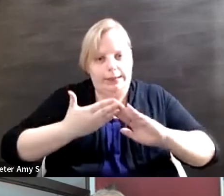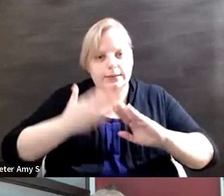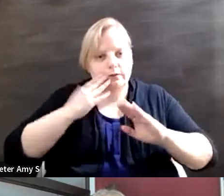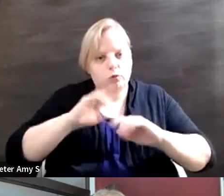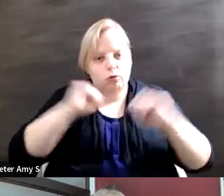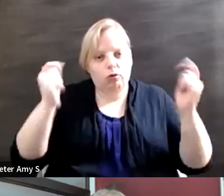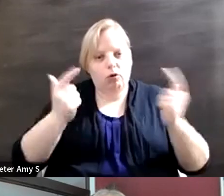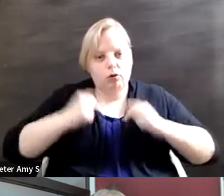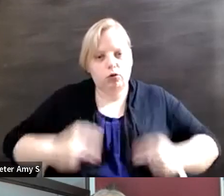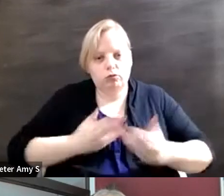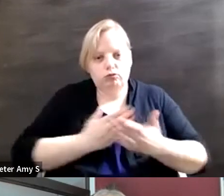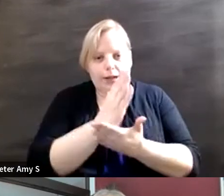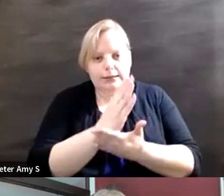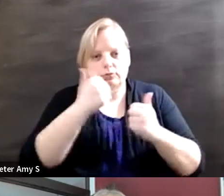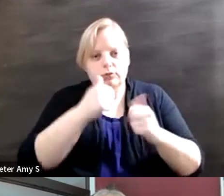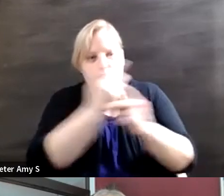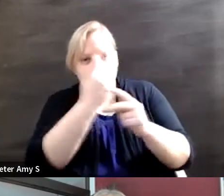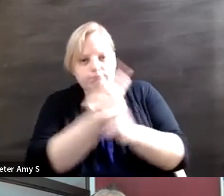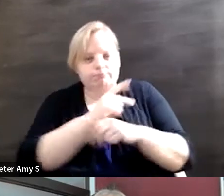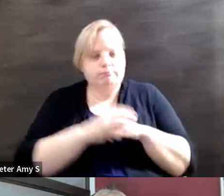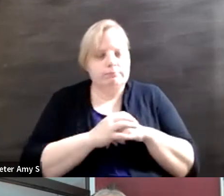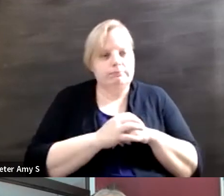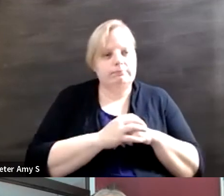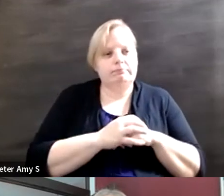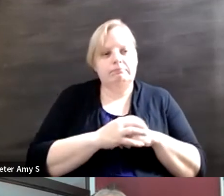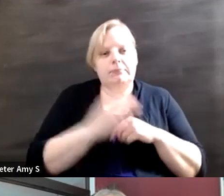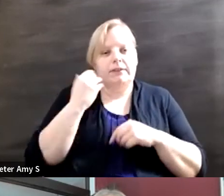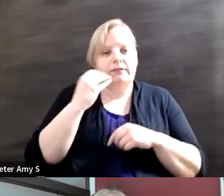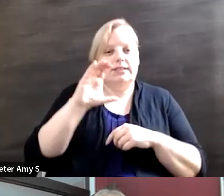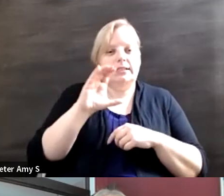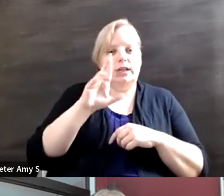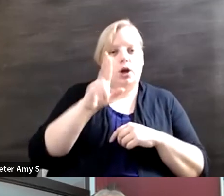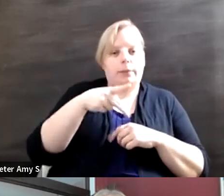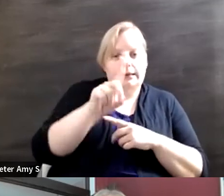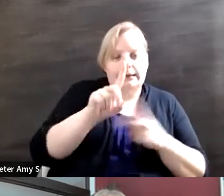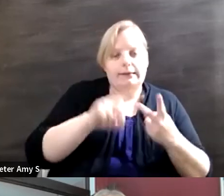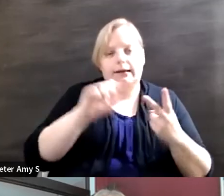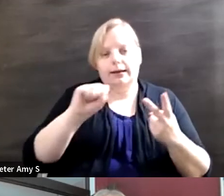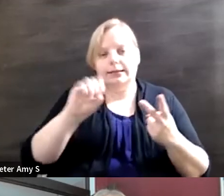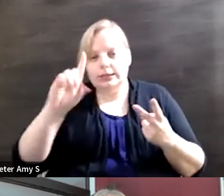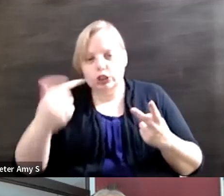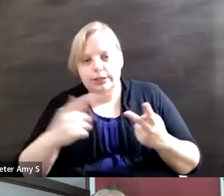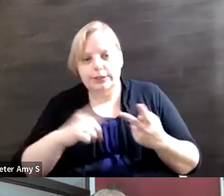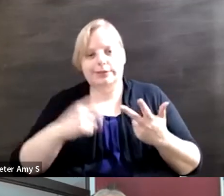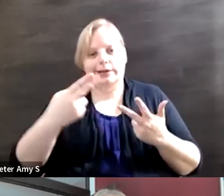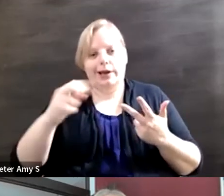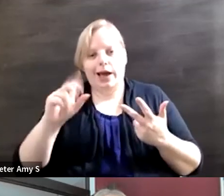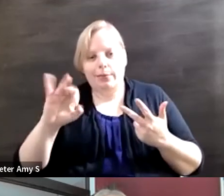pull together the different areas whether it's CRPD, SDGs, habitat, building back better,